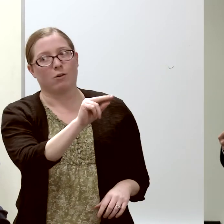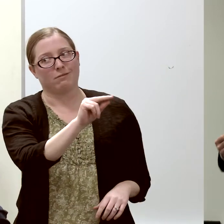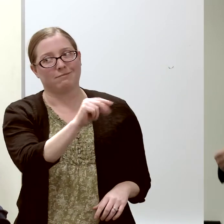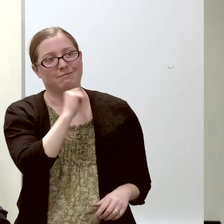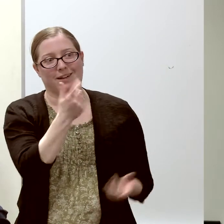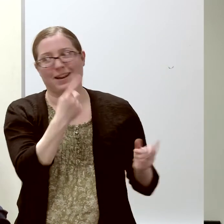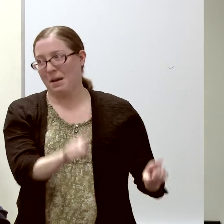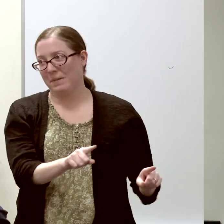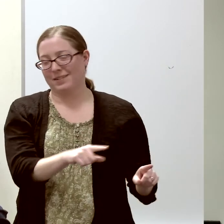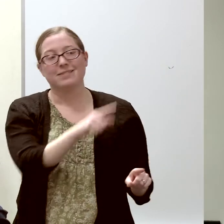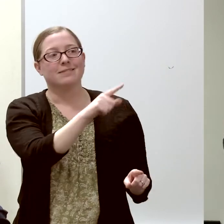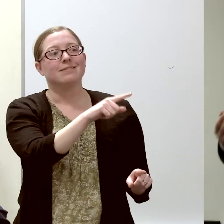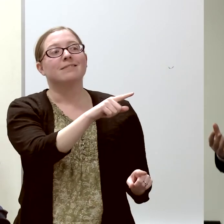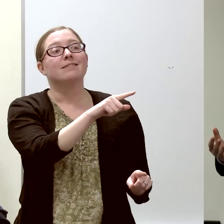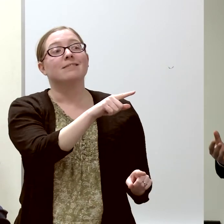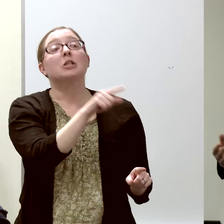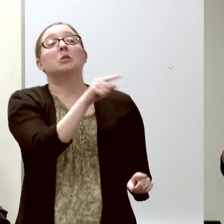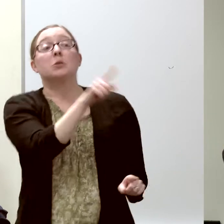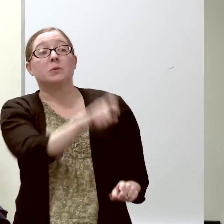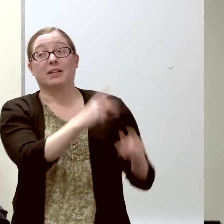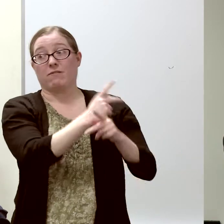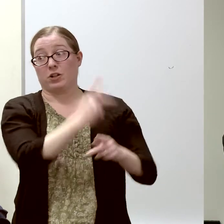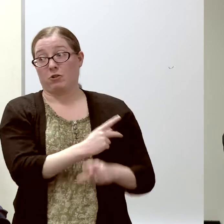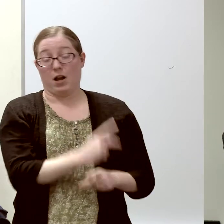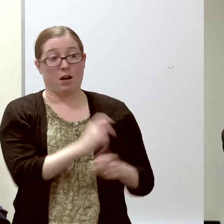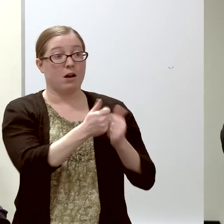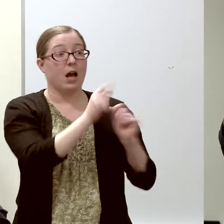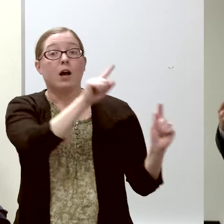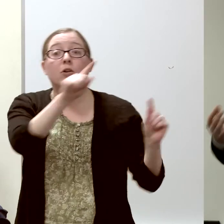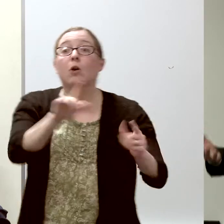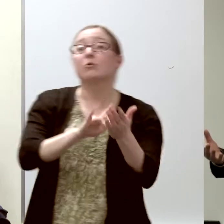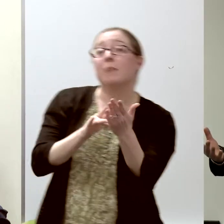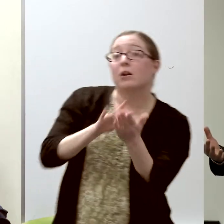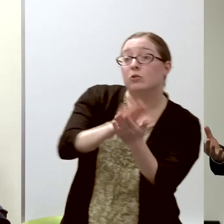He said, "You need to figure out a way to go to medical school.